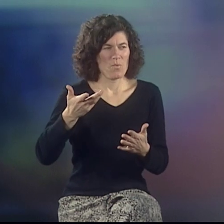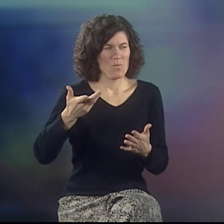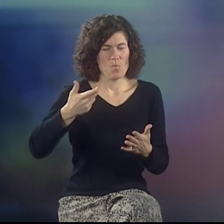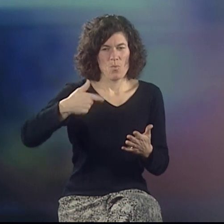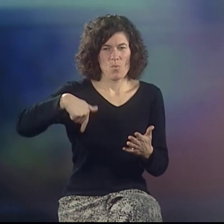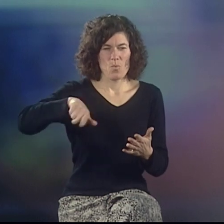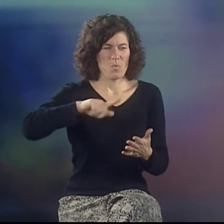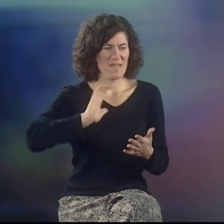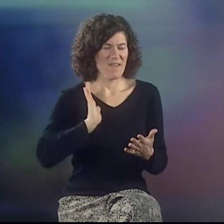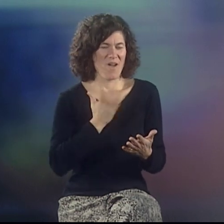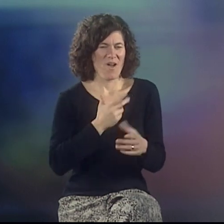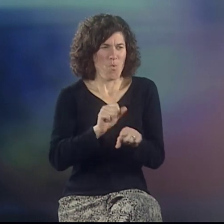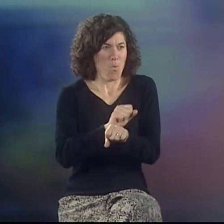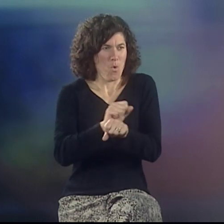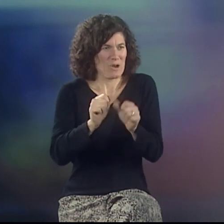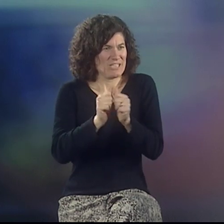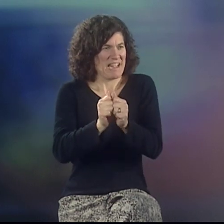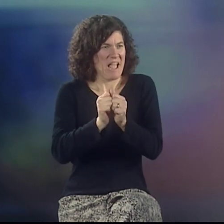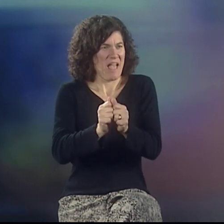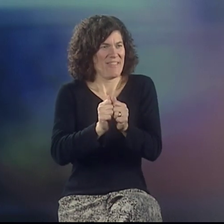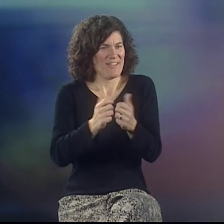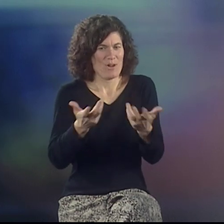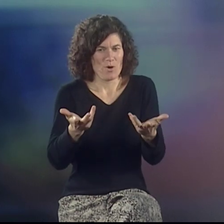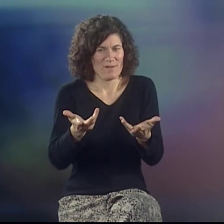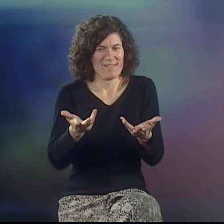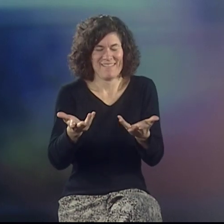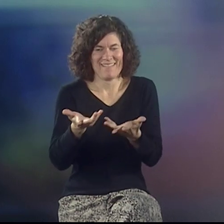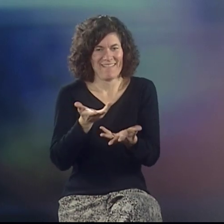The way we all worked together and learned from each other -